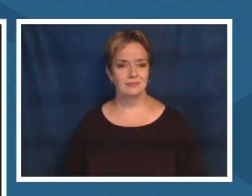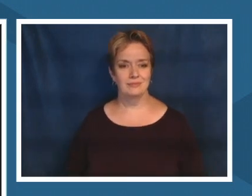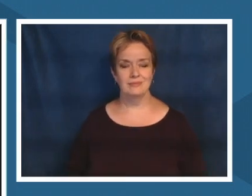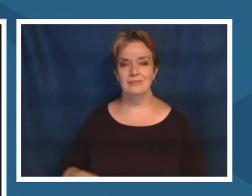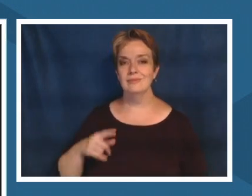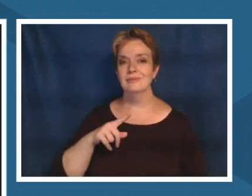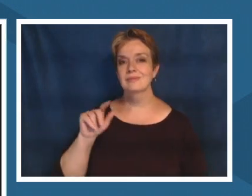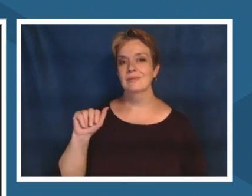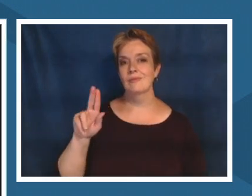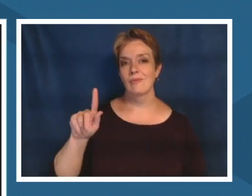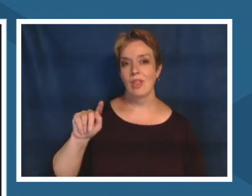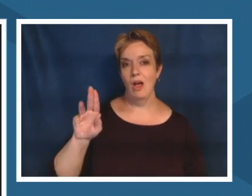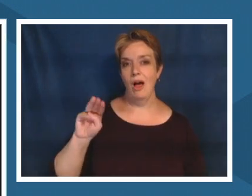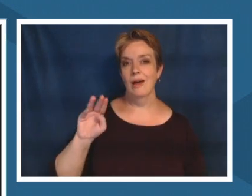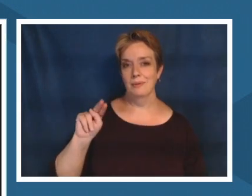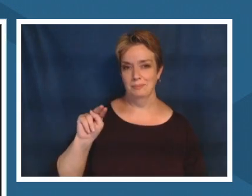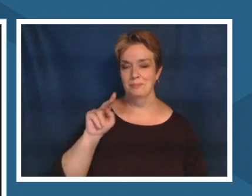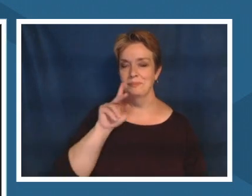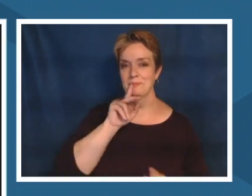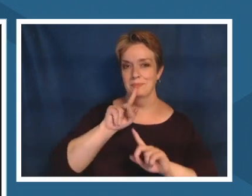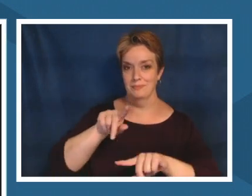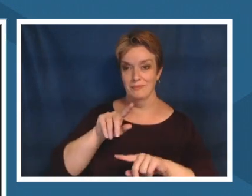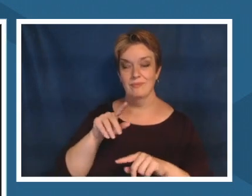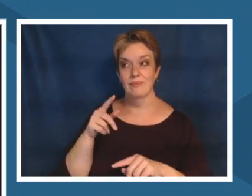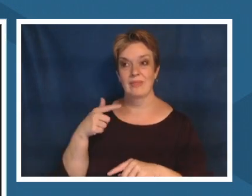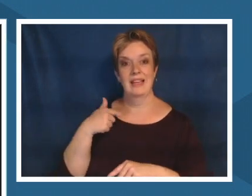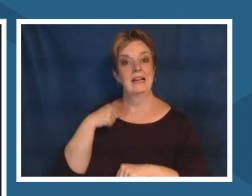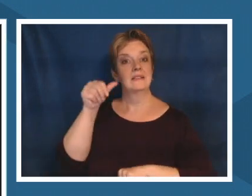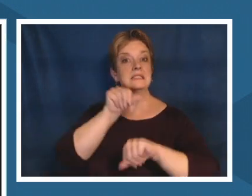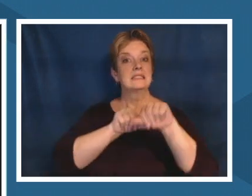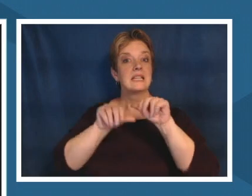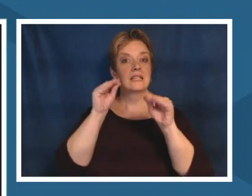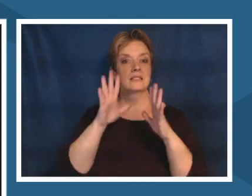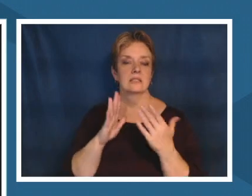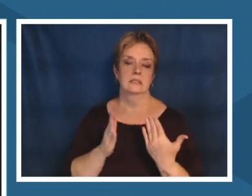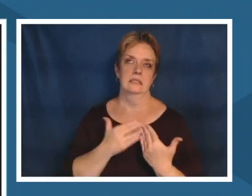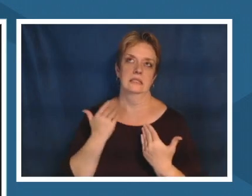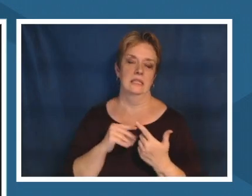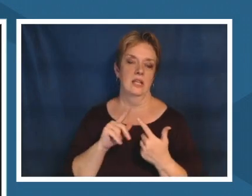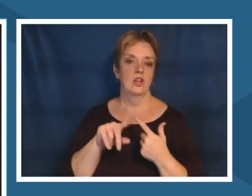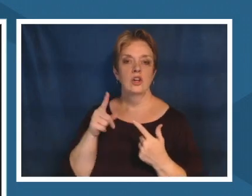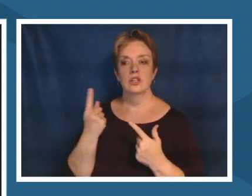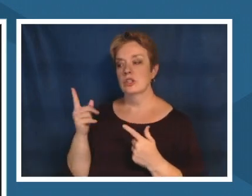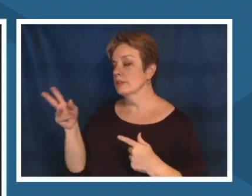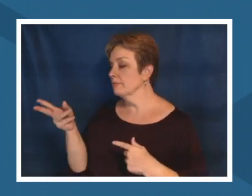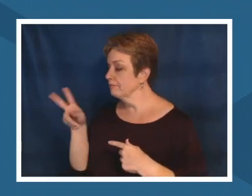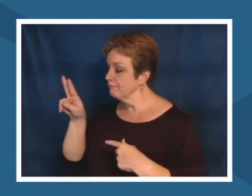teacher so many times you can just have it be a regurgitation of the textbook